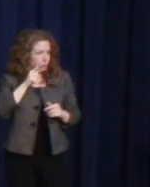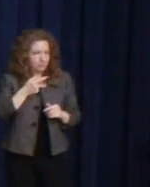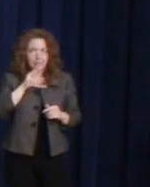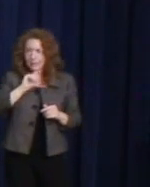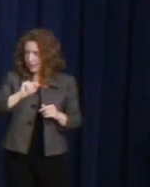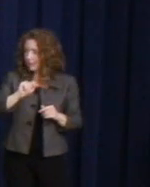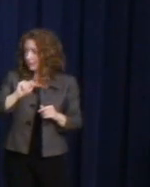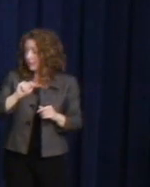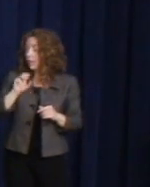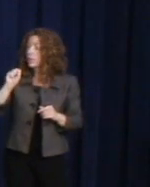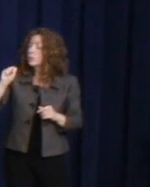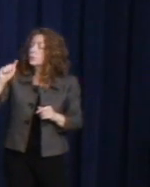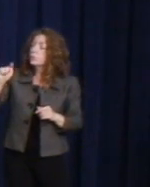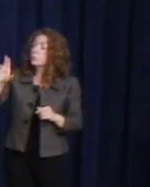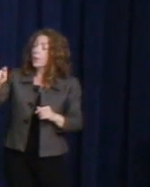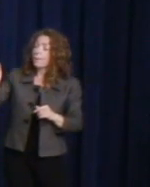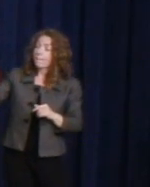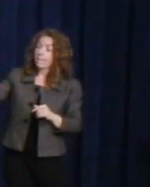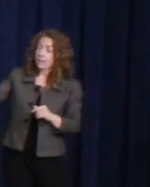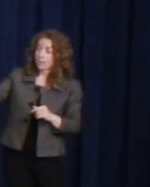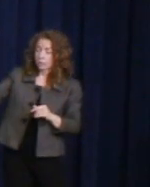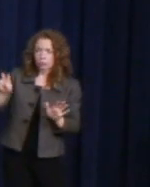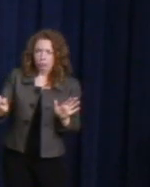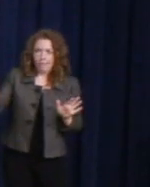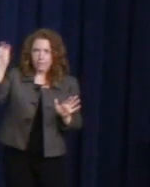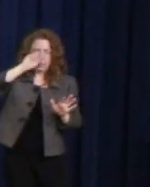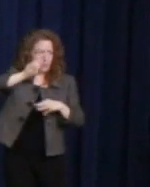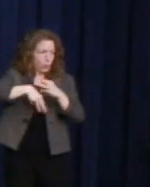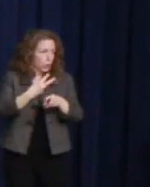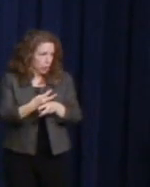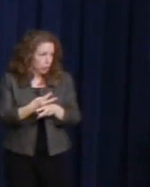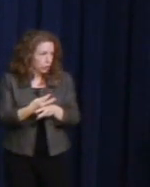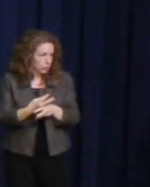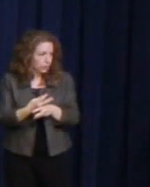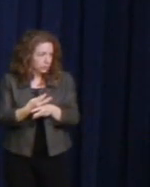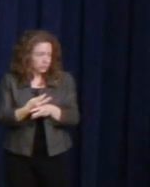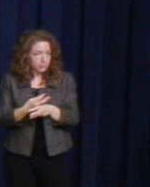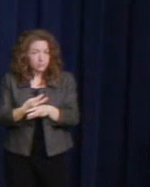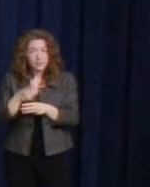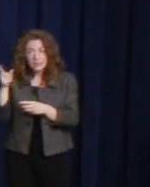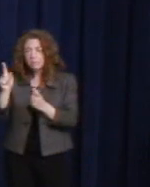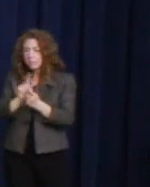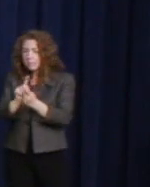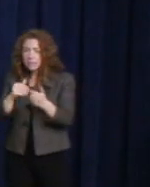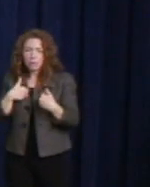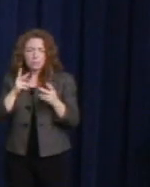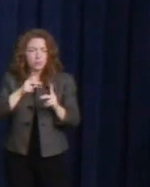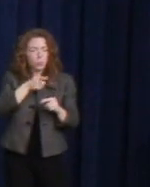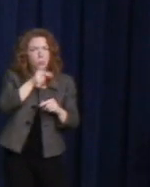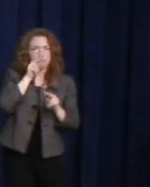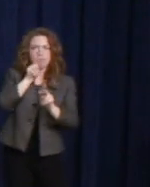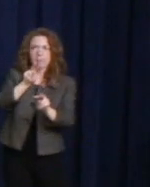on behalf of the Harvey Milk foundation, he's meeting young people who see public service as an important part of the struggle